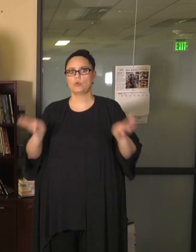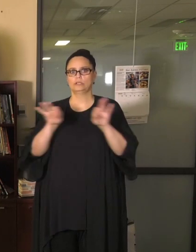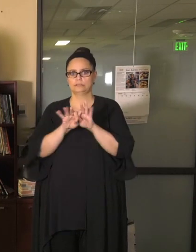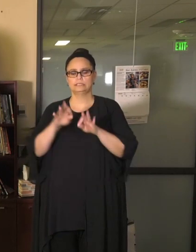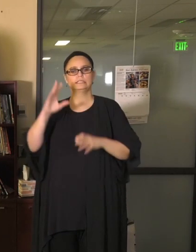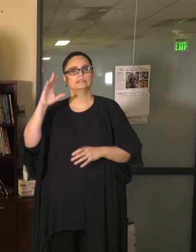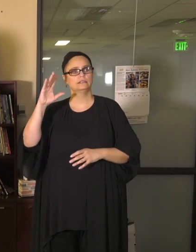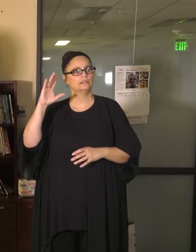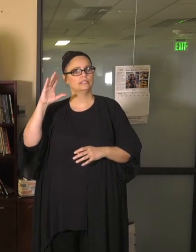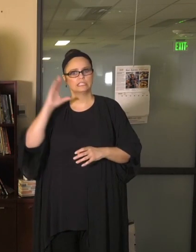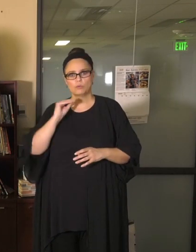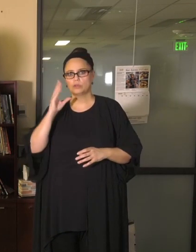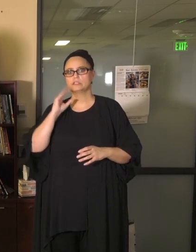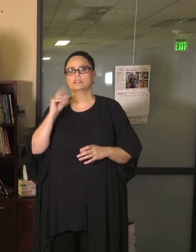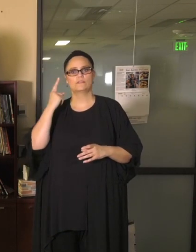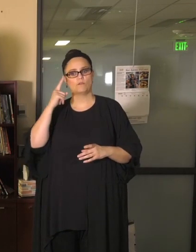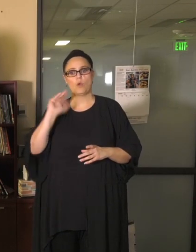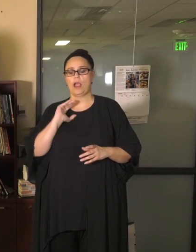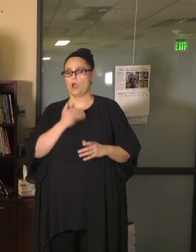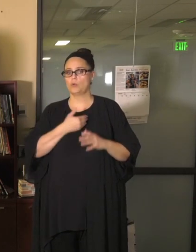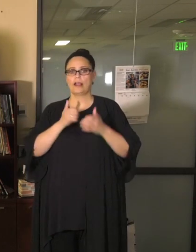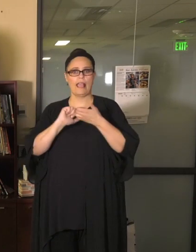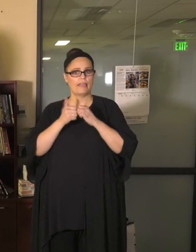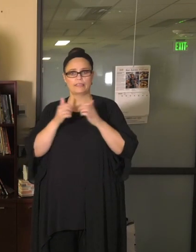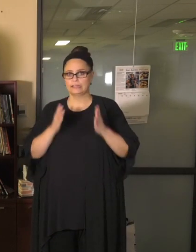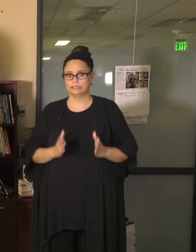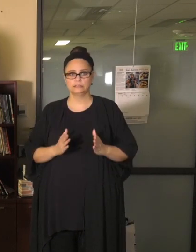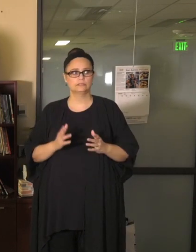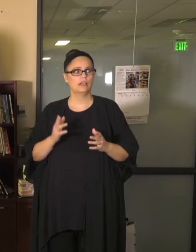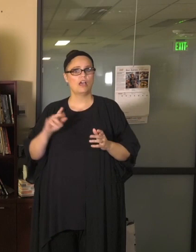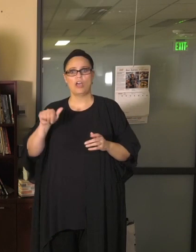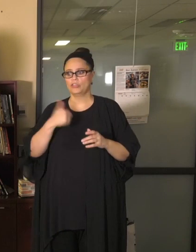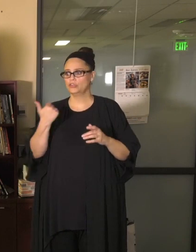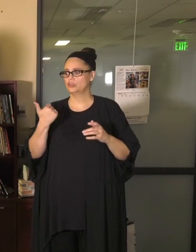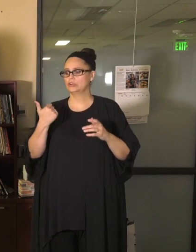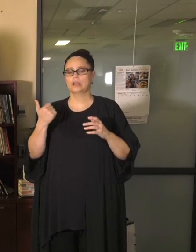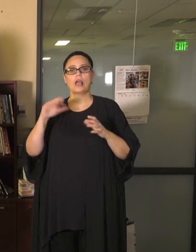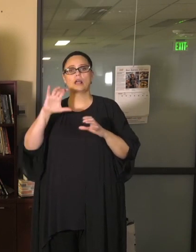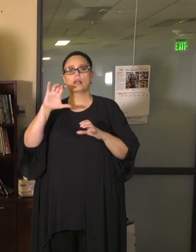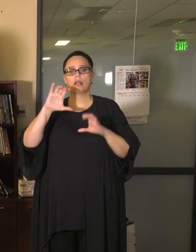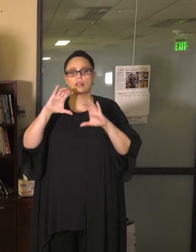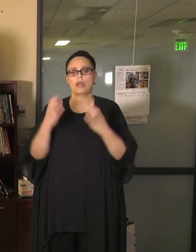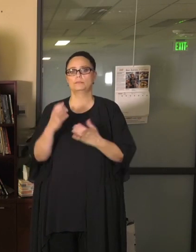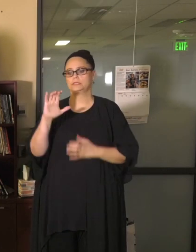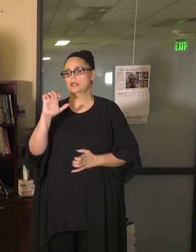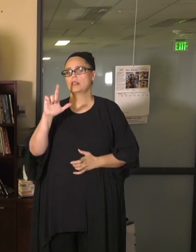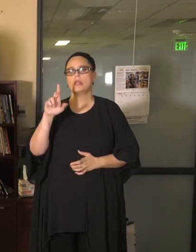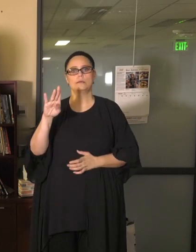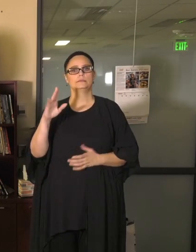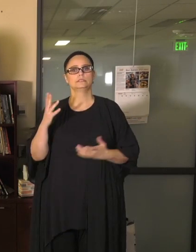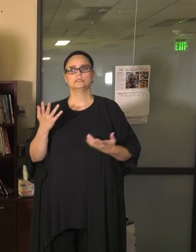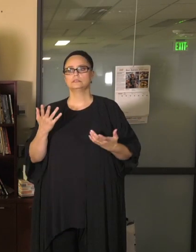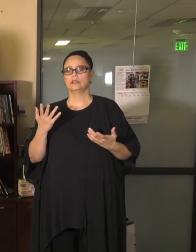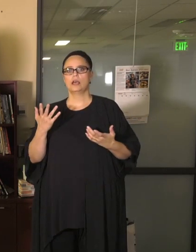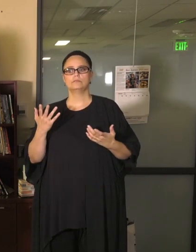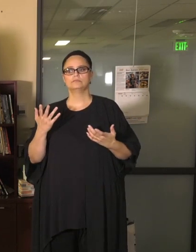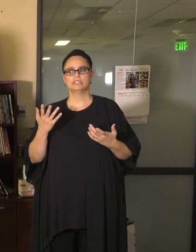for student athletes, for those participating clubs, and other co-curricular. It is such a meaningful part of our school day.